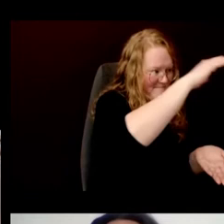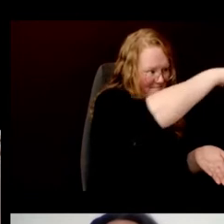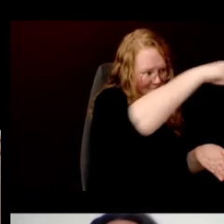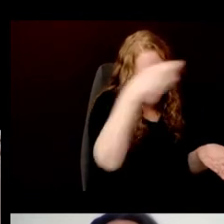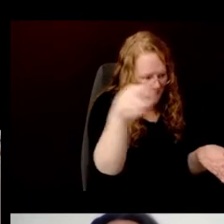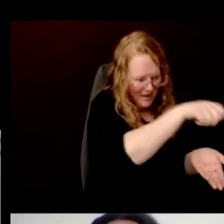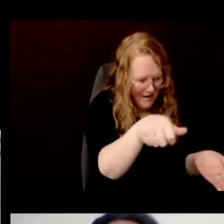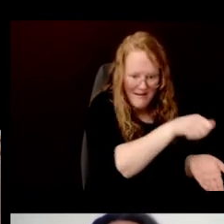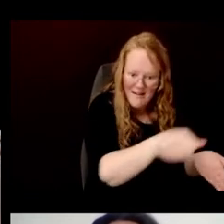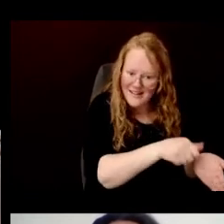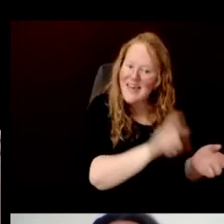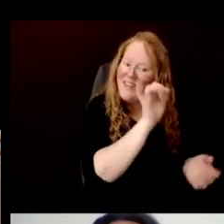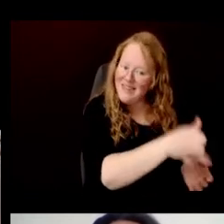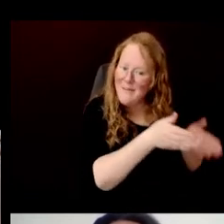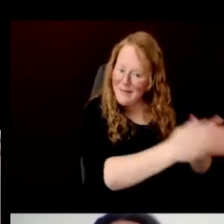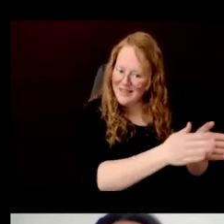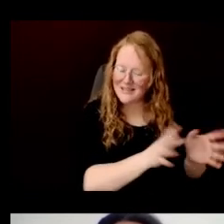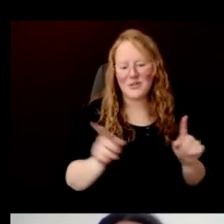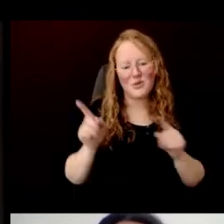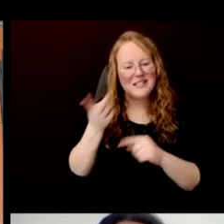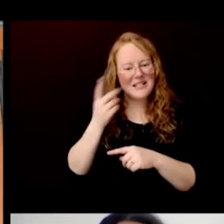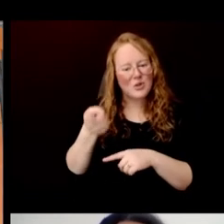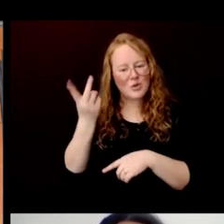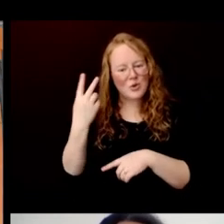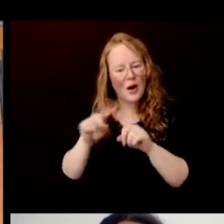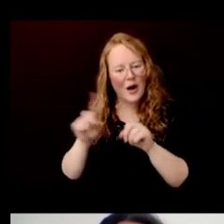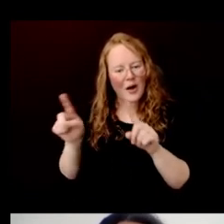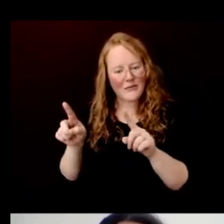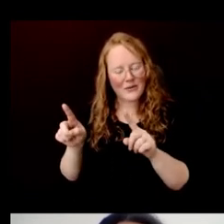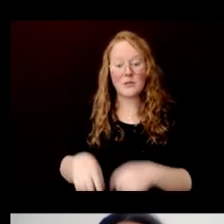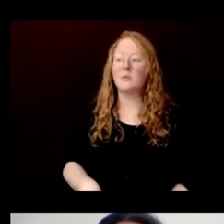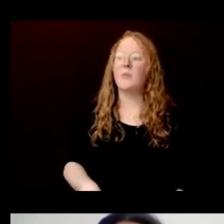I am going to combine two questions from Lindsey and from Boris.